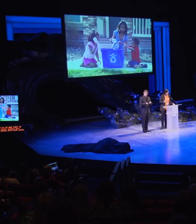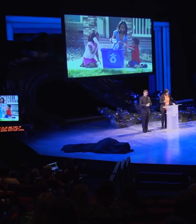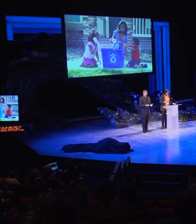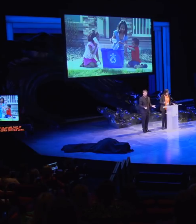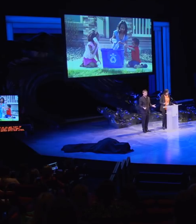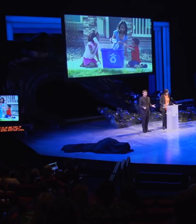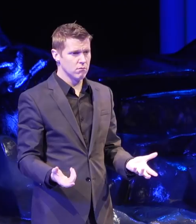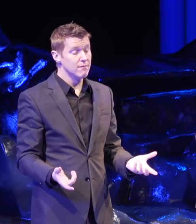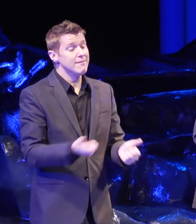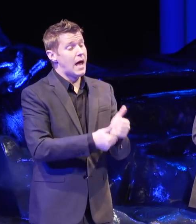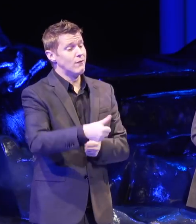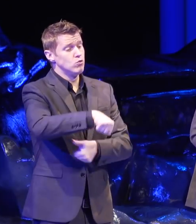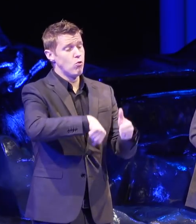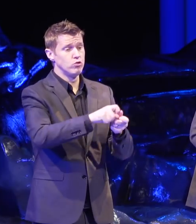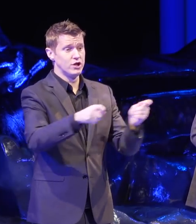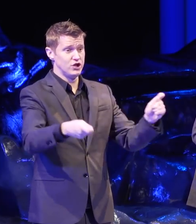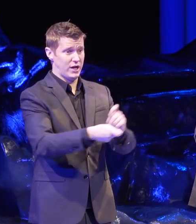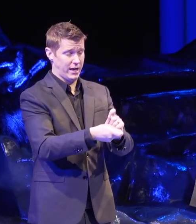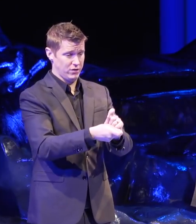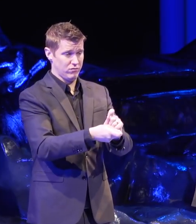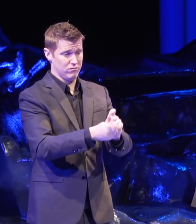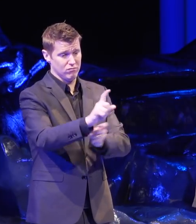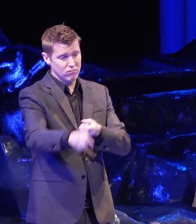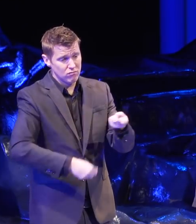Every big social change is powered by people.